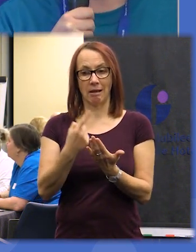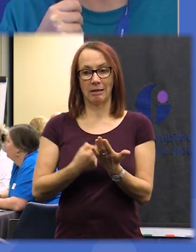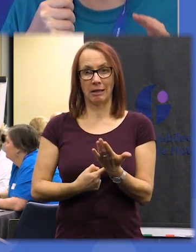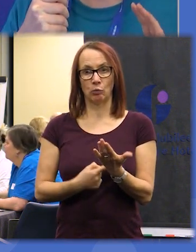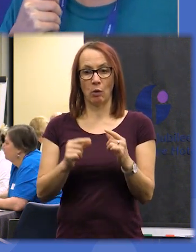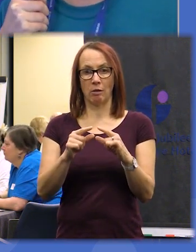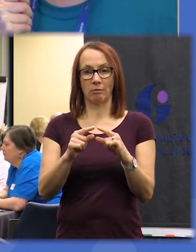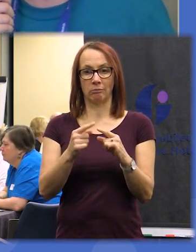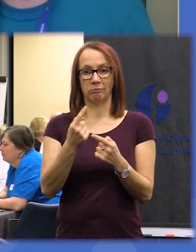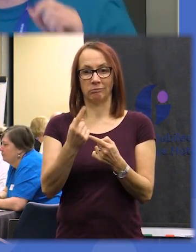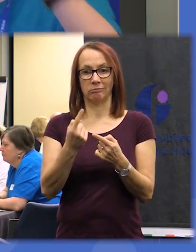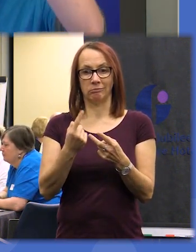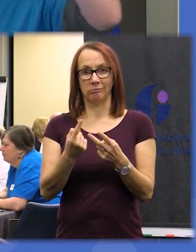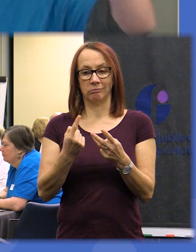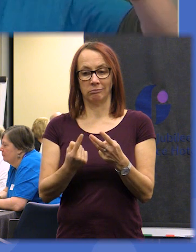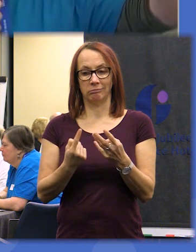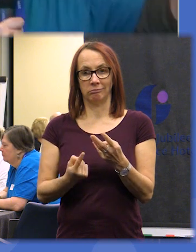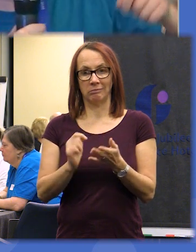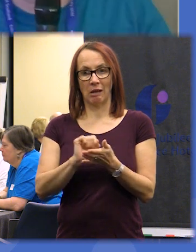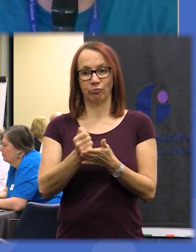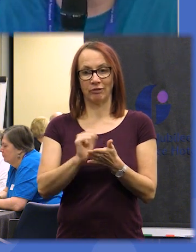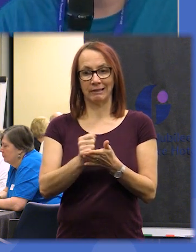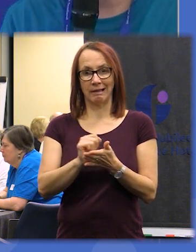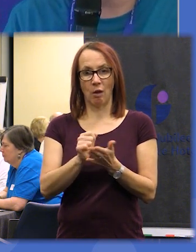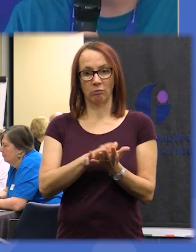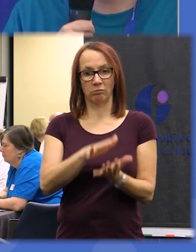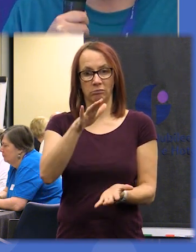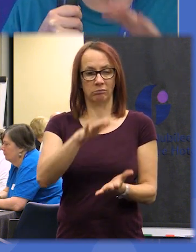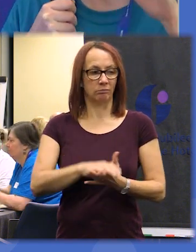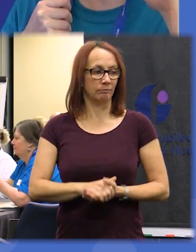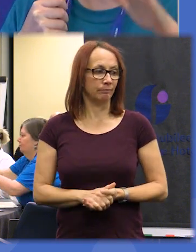individually we just maybe show you the part of statements there so that is each